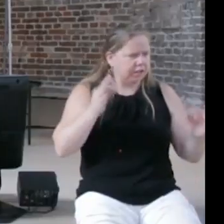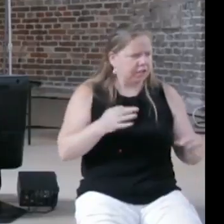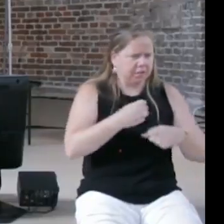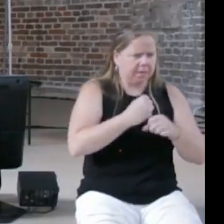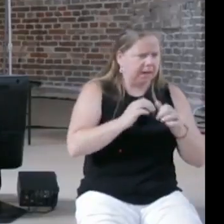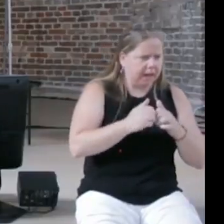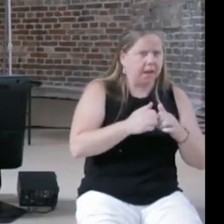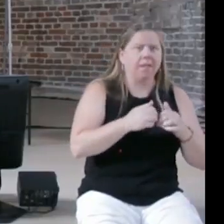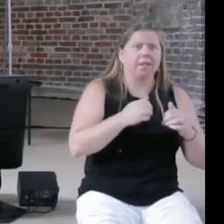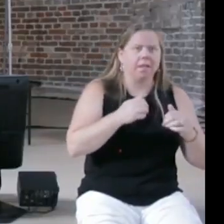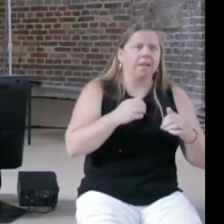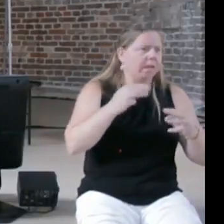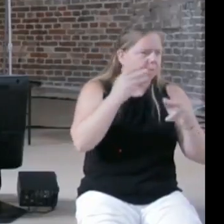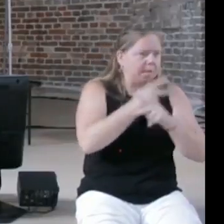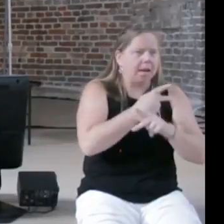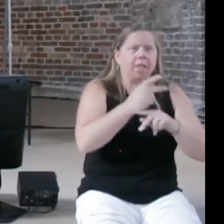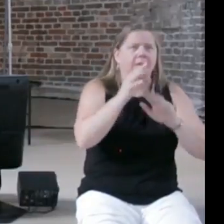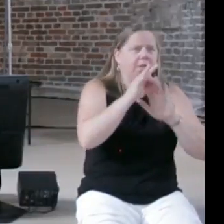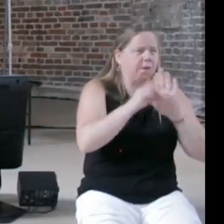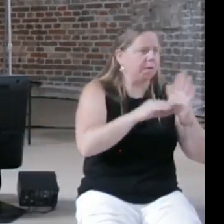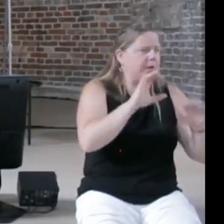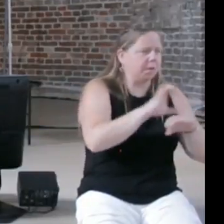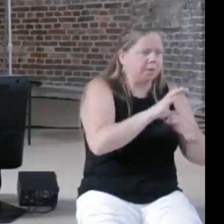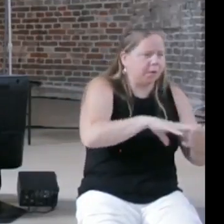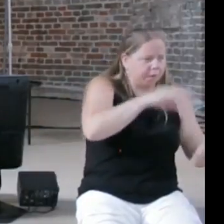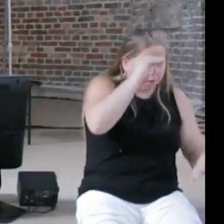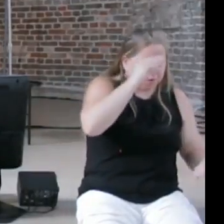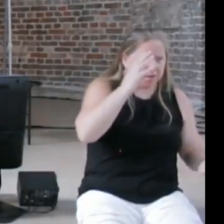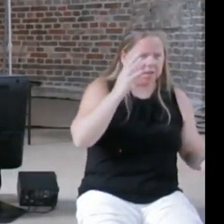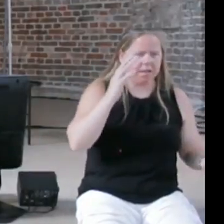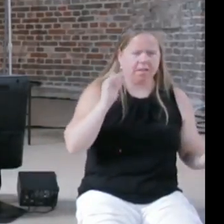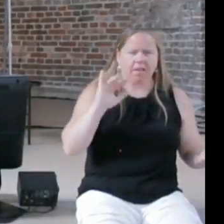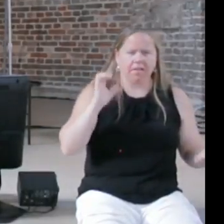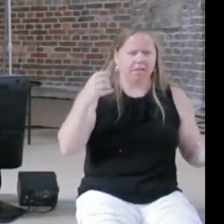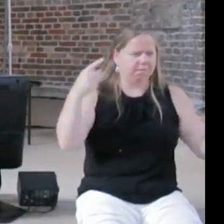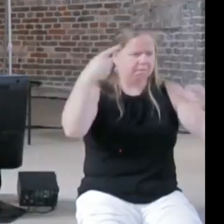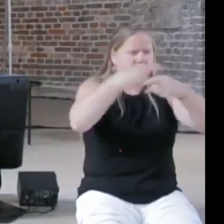just completely defeats everything of what are the fundamentals of a justice system,